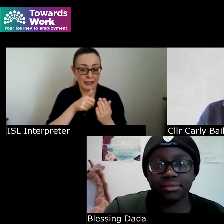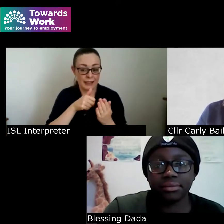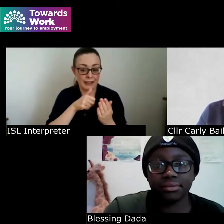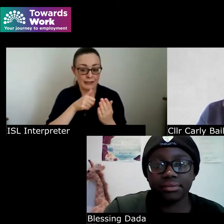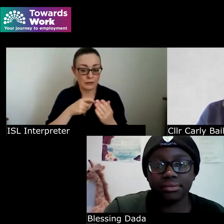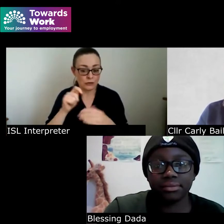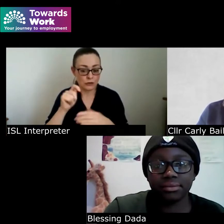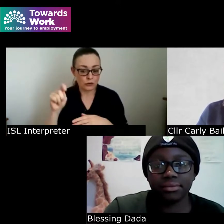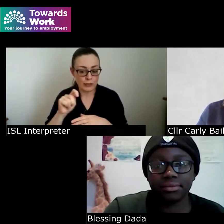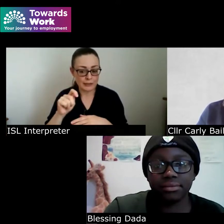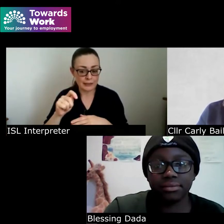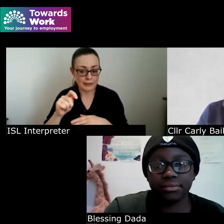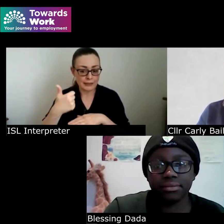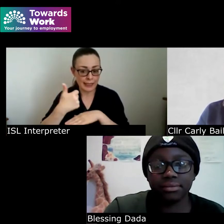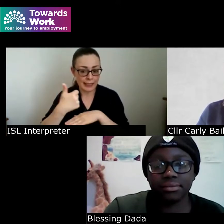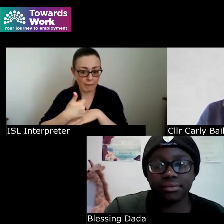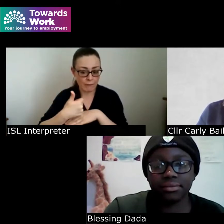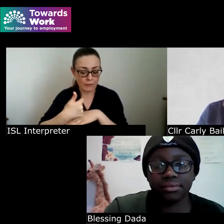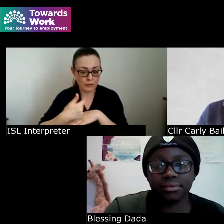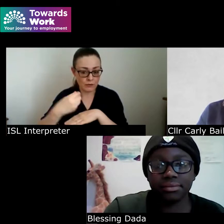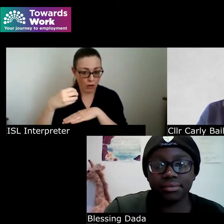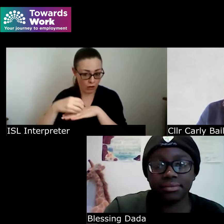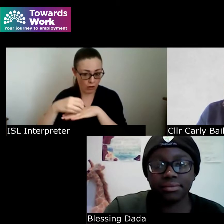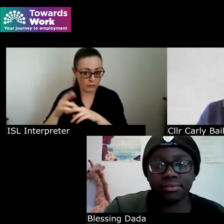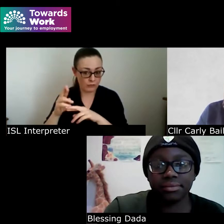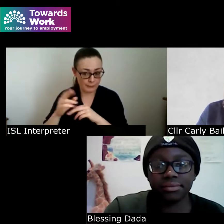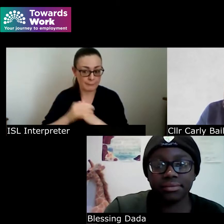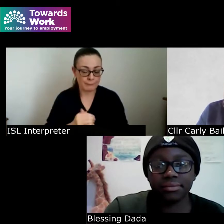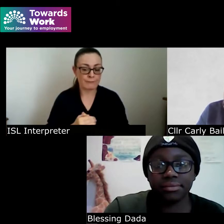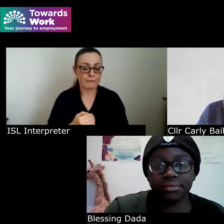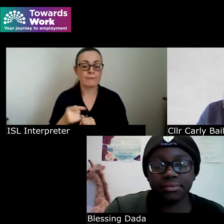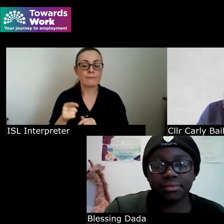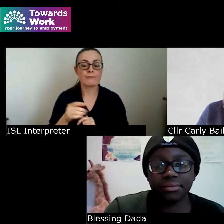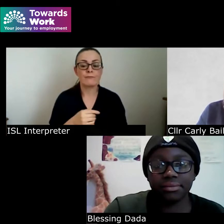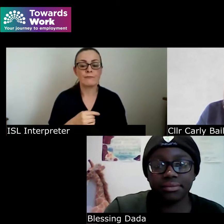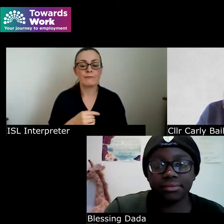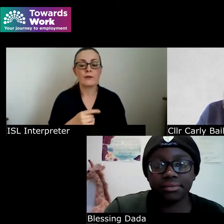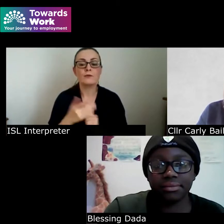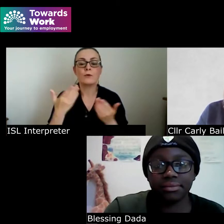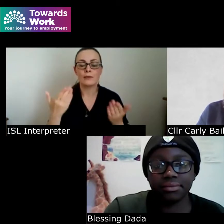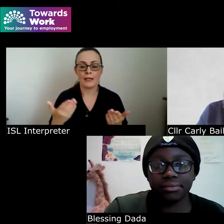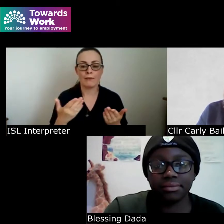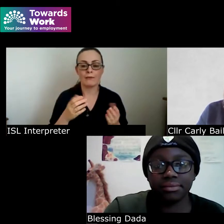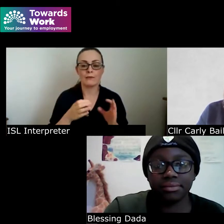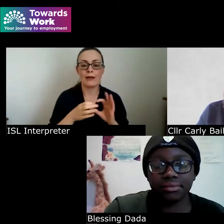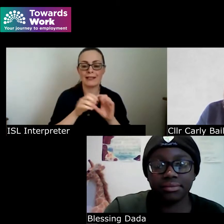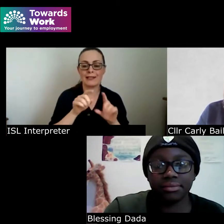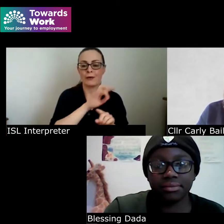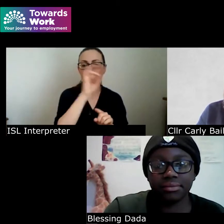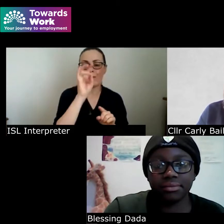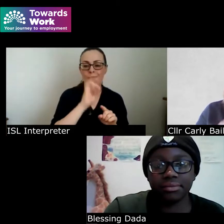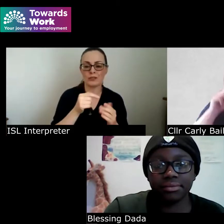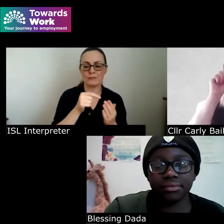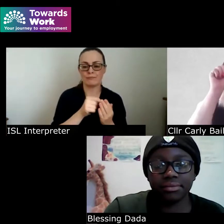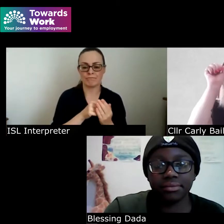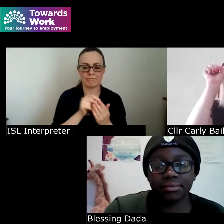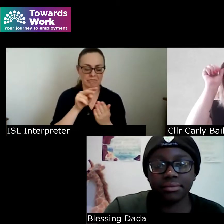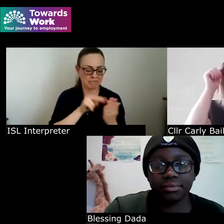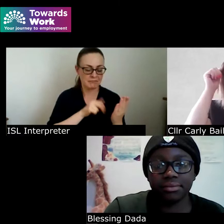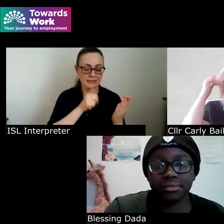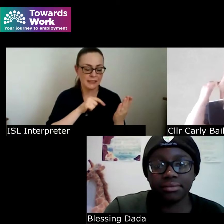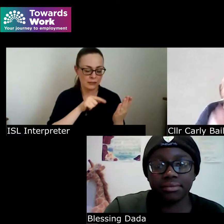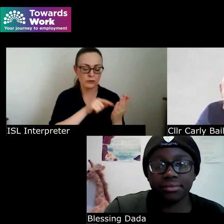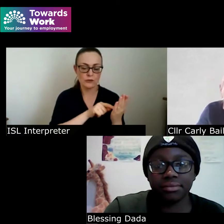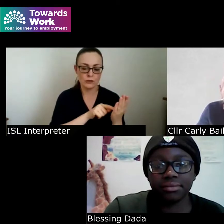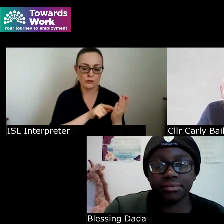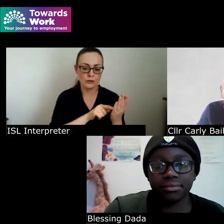her or her camera there or whatever and so in relation to that question Tracy's answer is